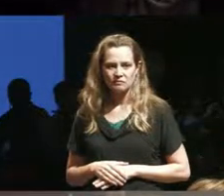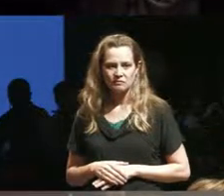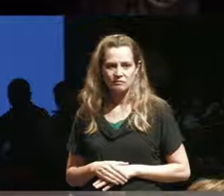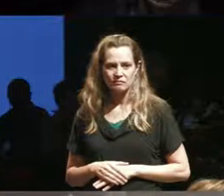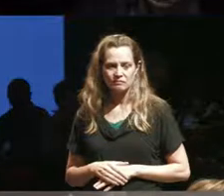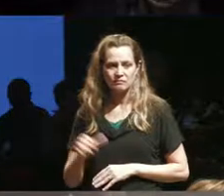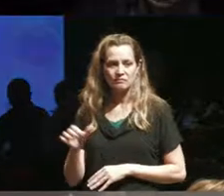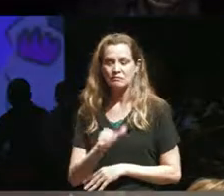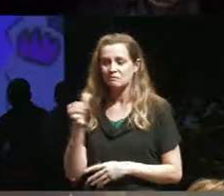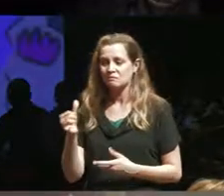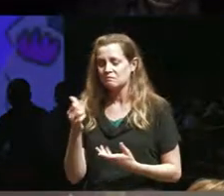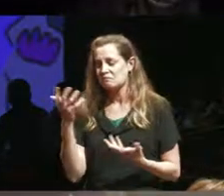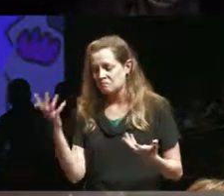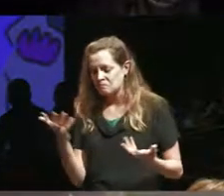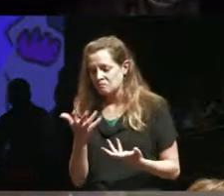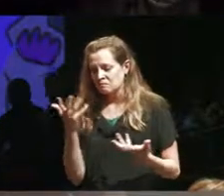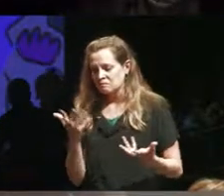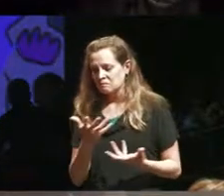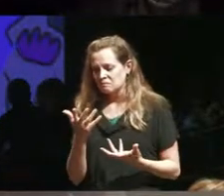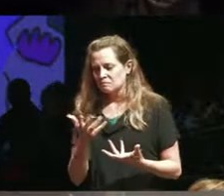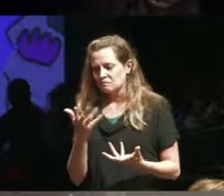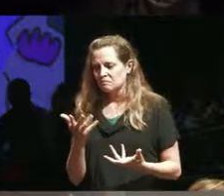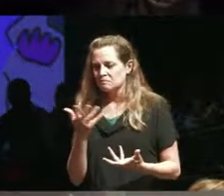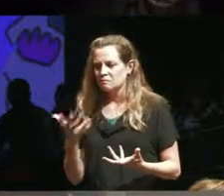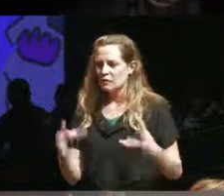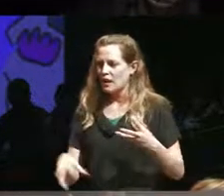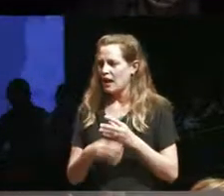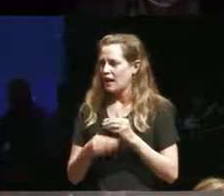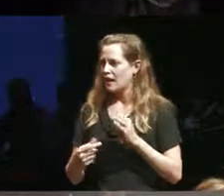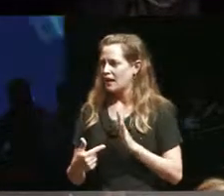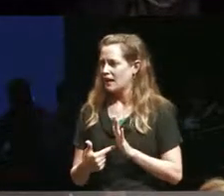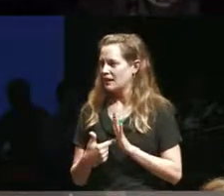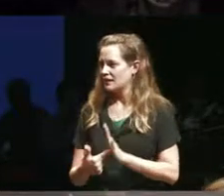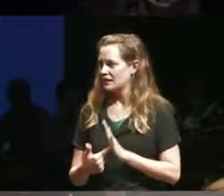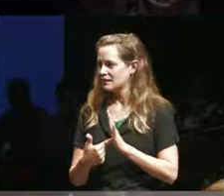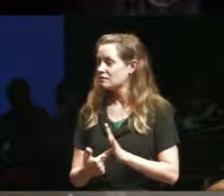only other examples of of representation that I